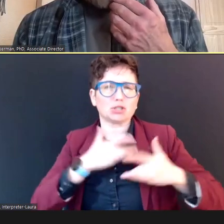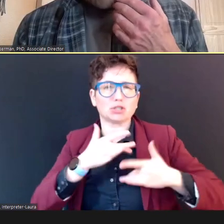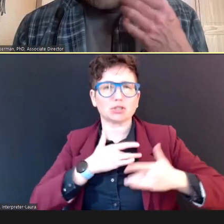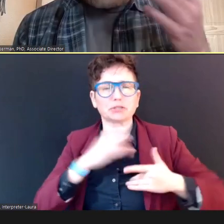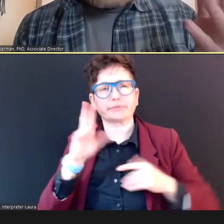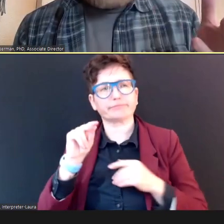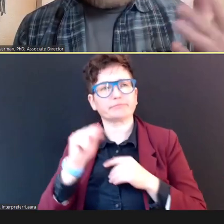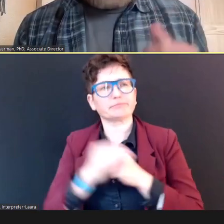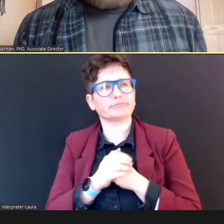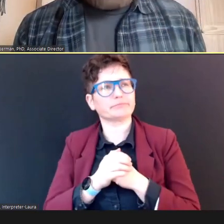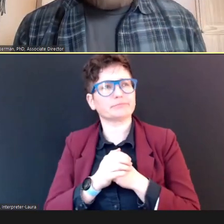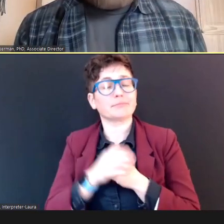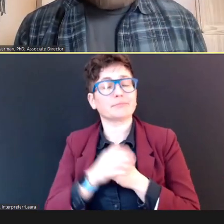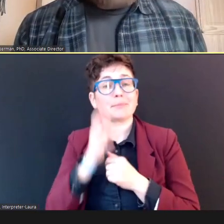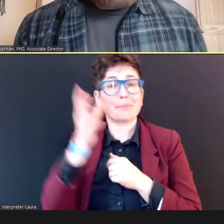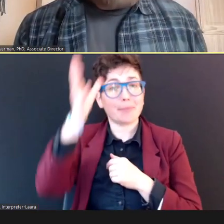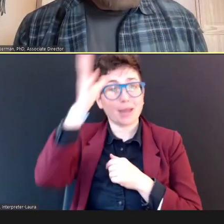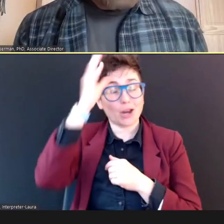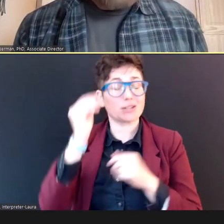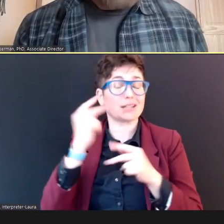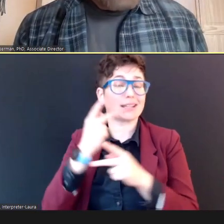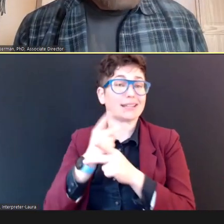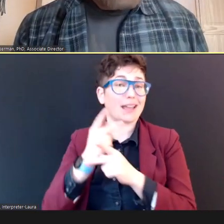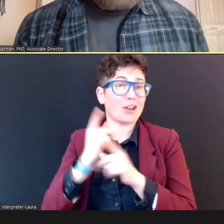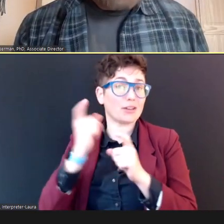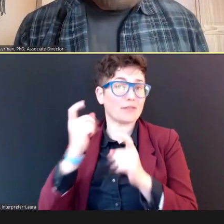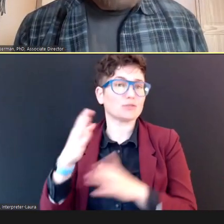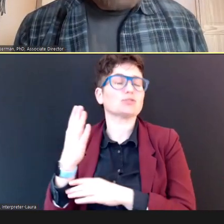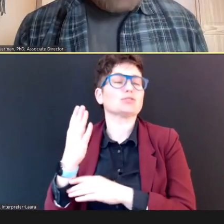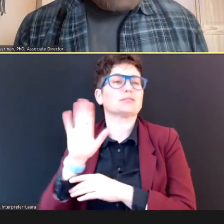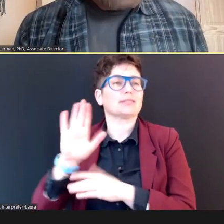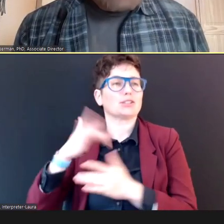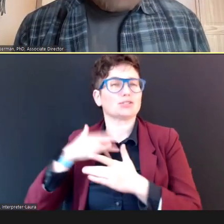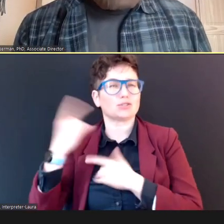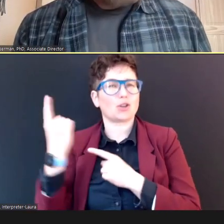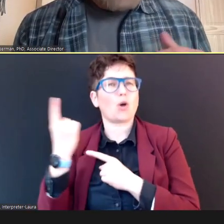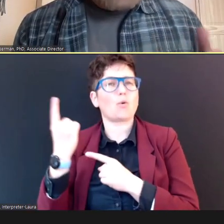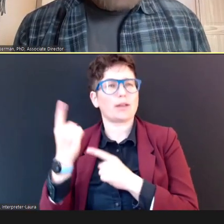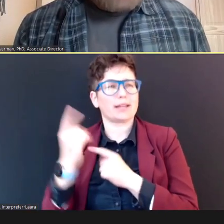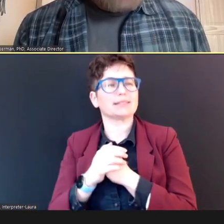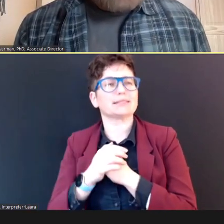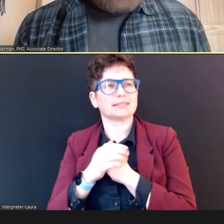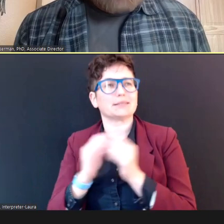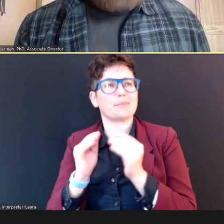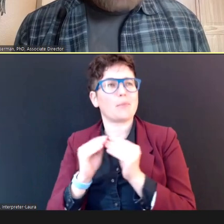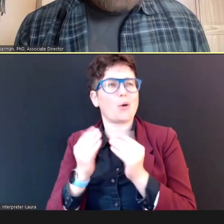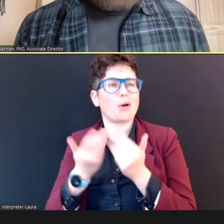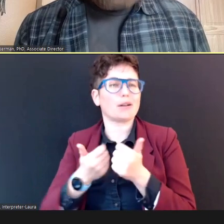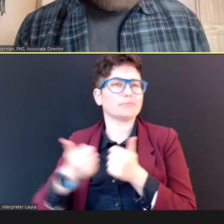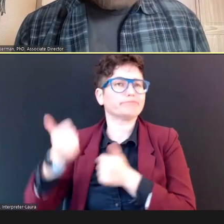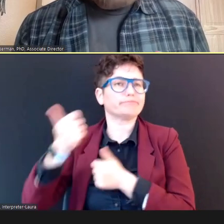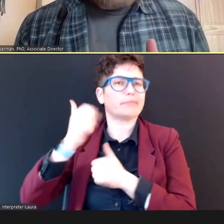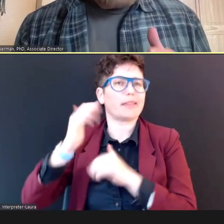Parent and caregiver concerns always override a passing screening result, no matter what screening method is used.